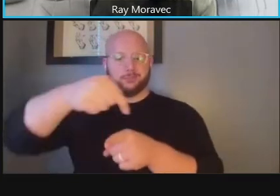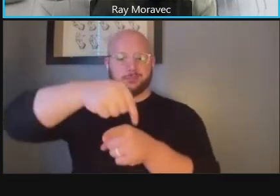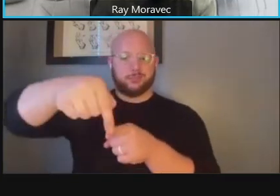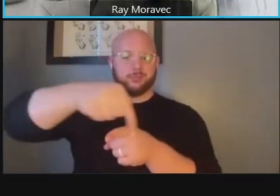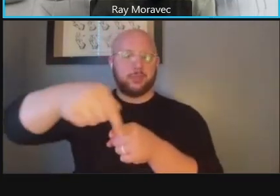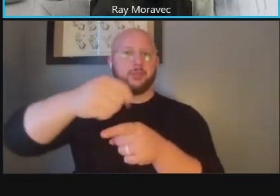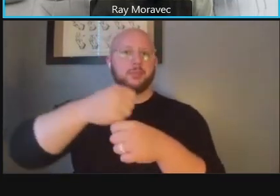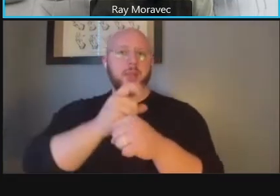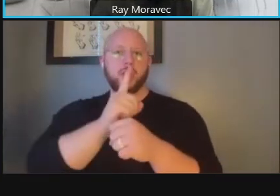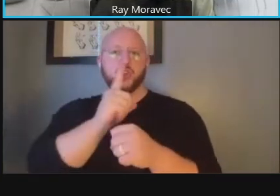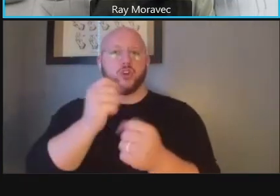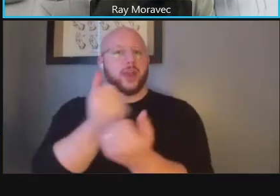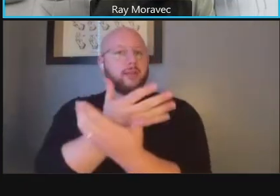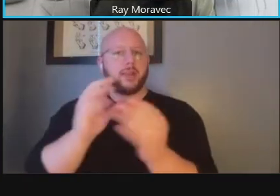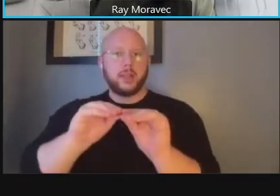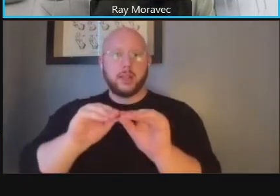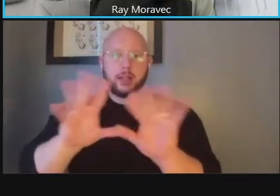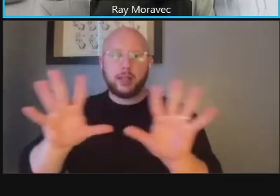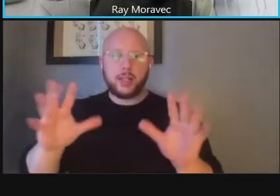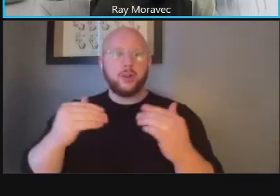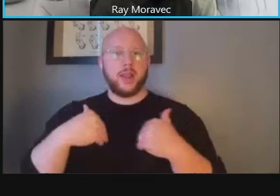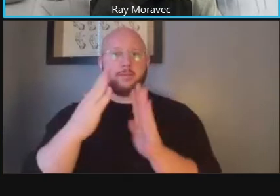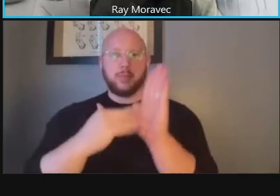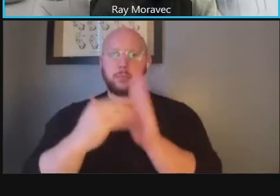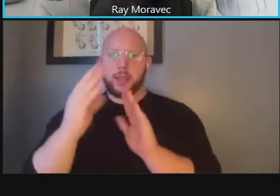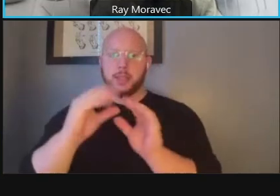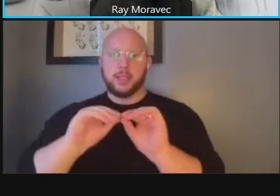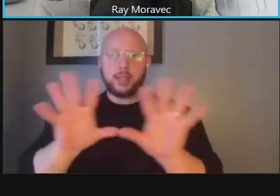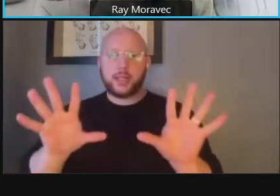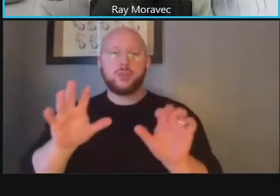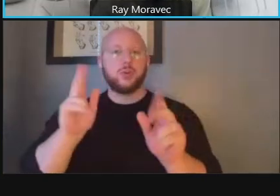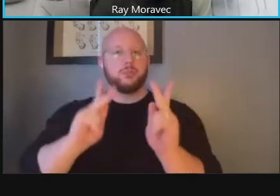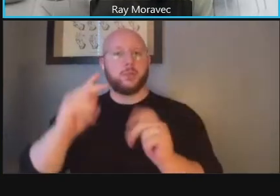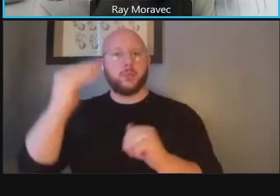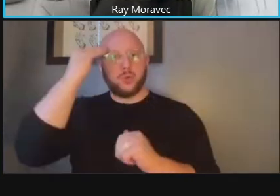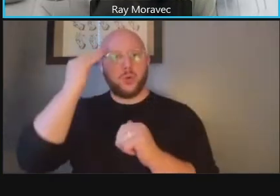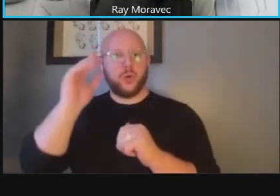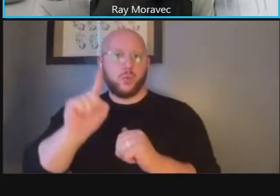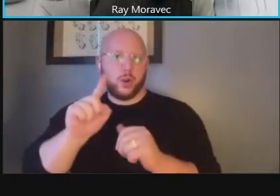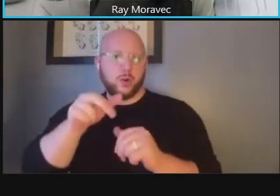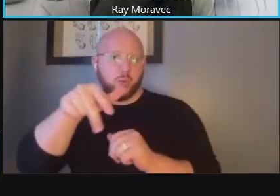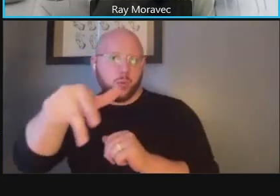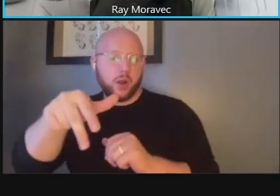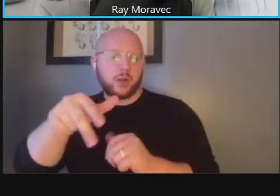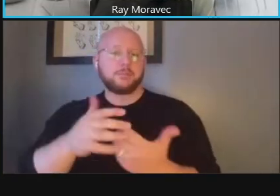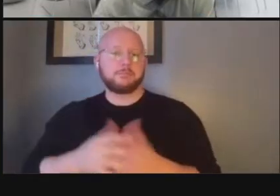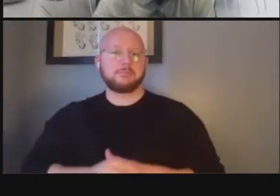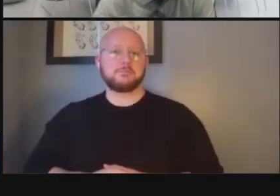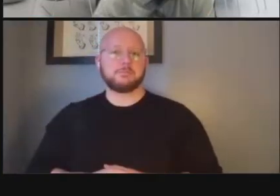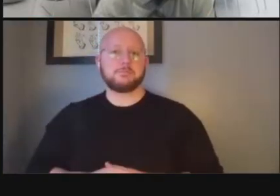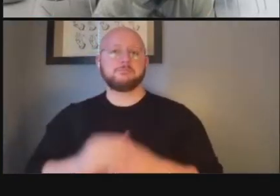of sight and other elements that we need to be looking at and if you go to the next slide